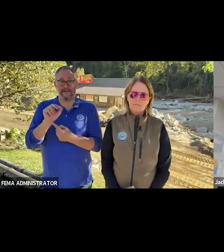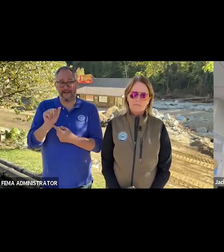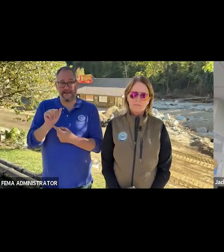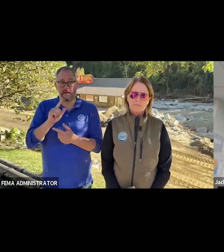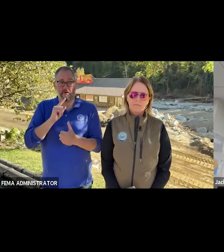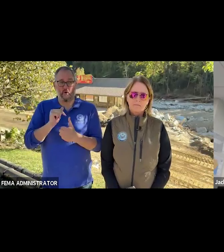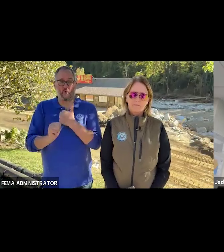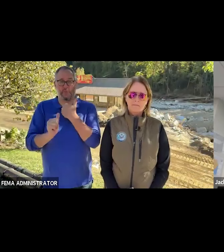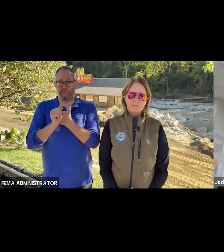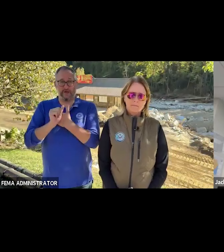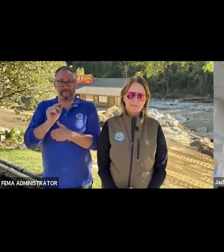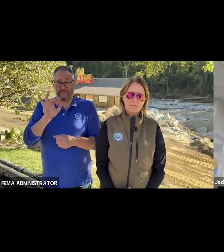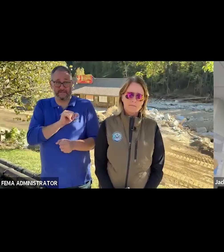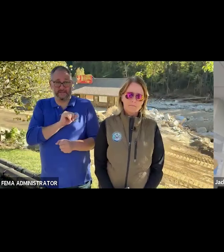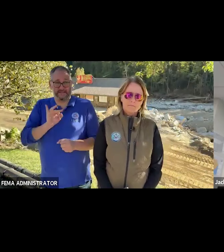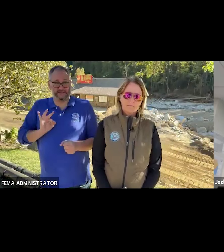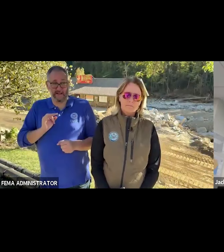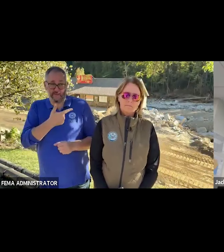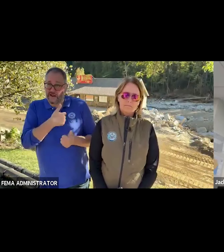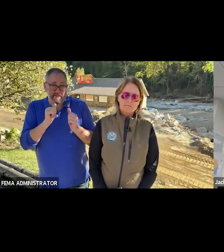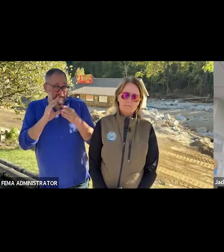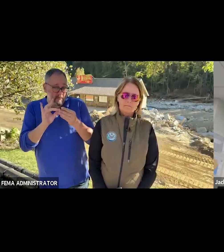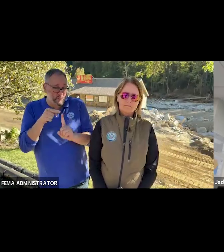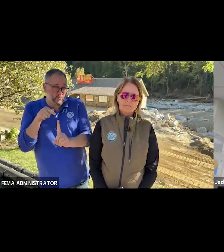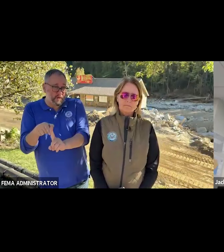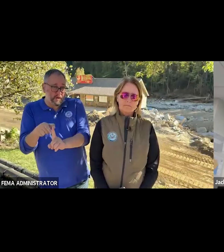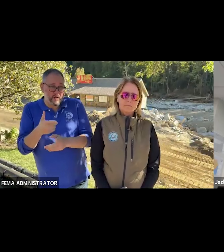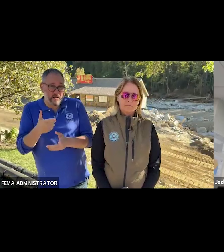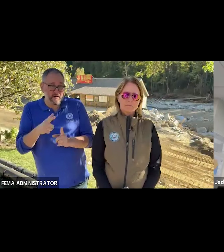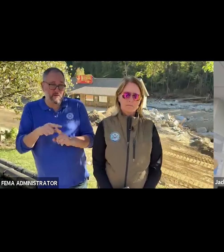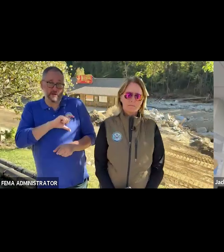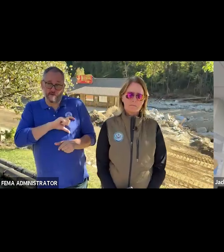if you have any comment on the law enforcement bulletin generally, and then just kind of